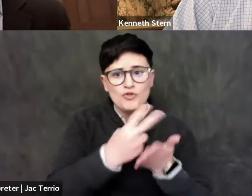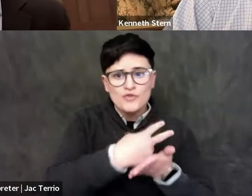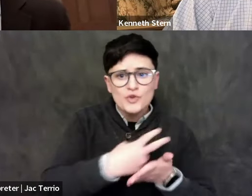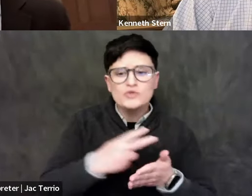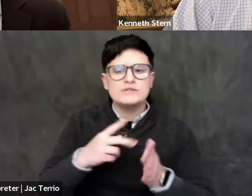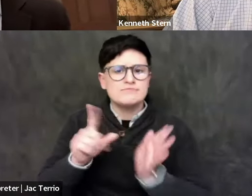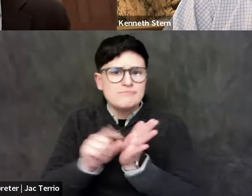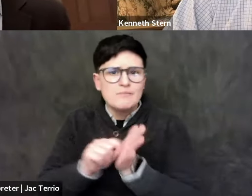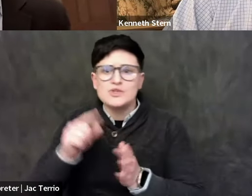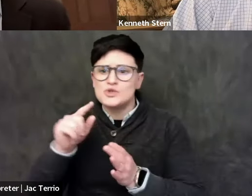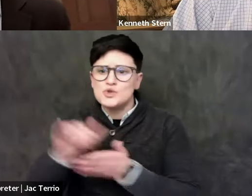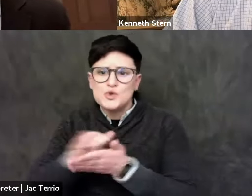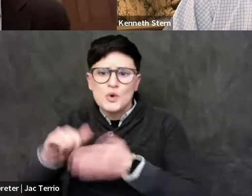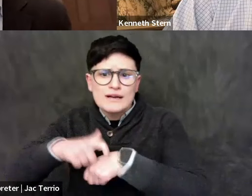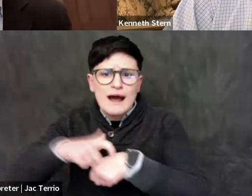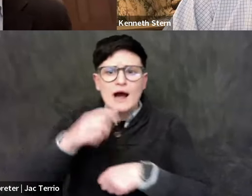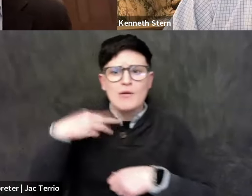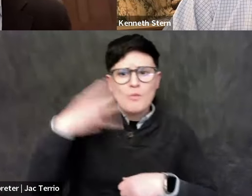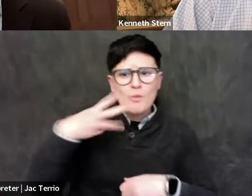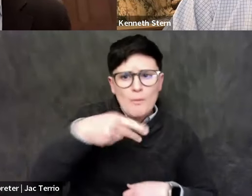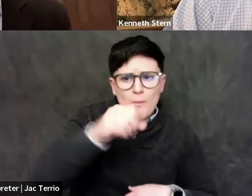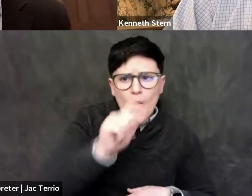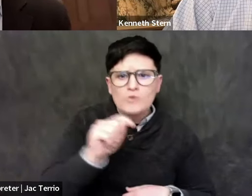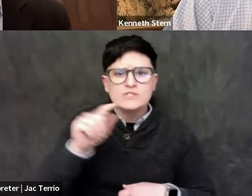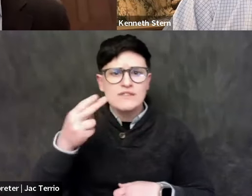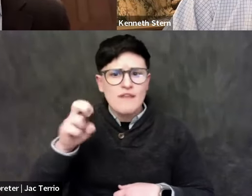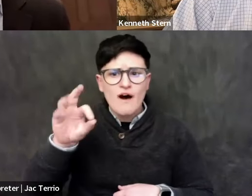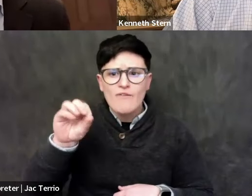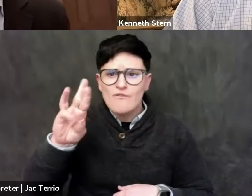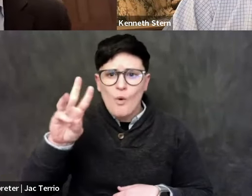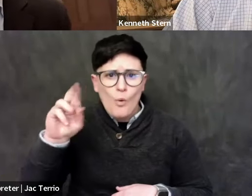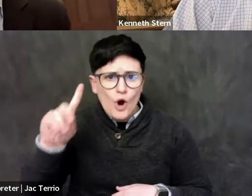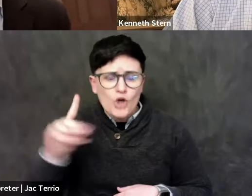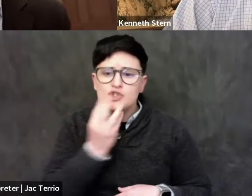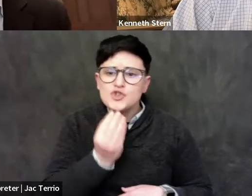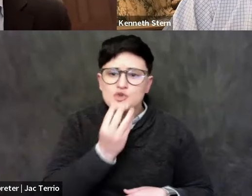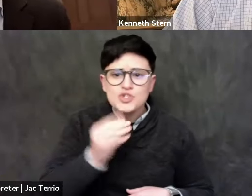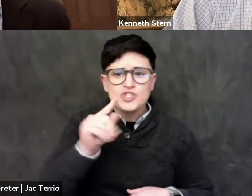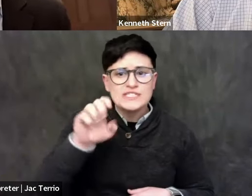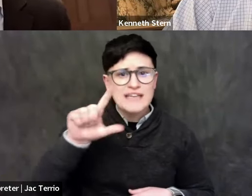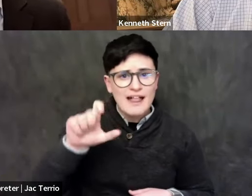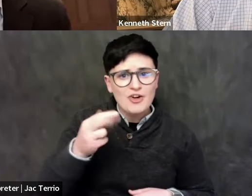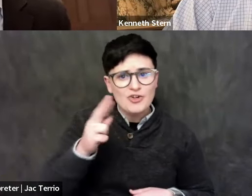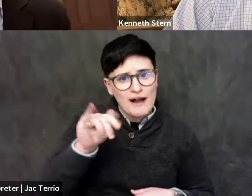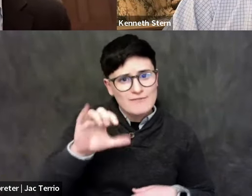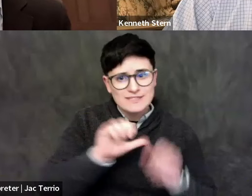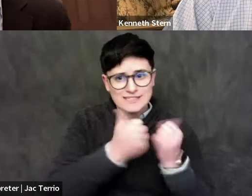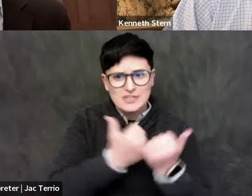and the "Jewish Telegraphic Agency", and other places too. His newest book, the "Conflict Over the Conflict: